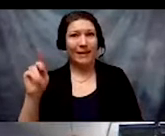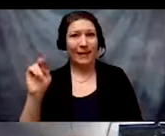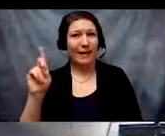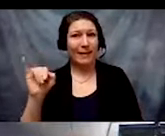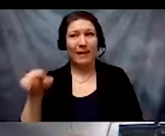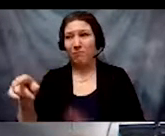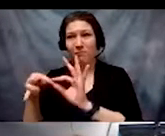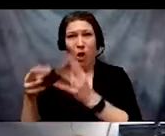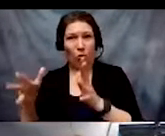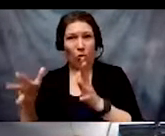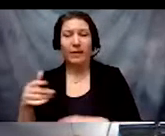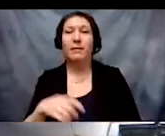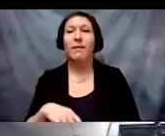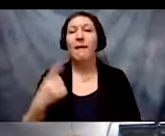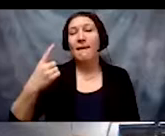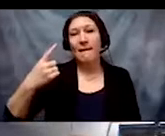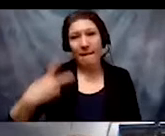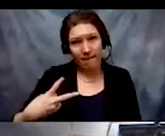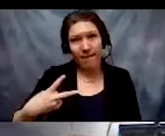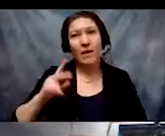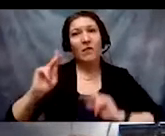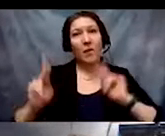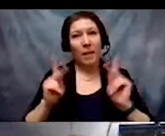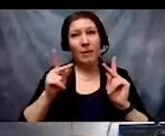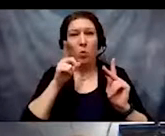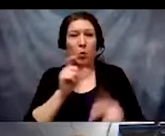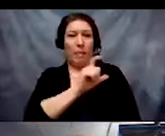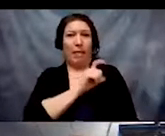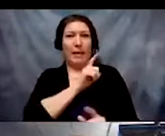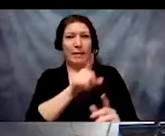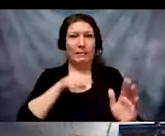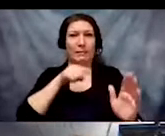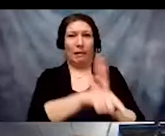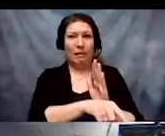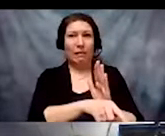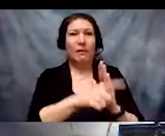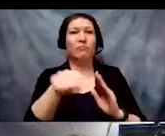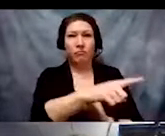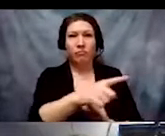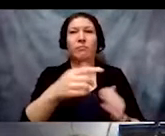50% of people killed by police are disabled people.